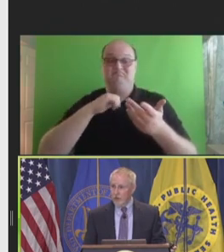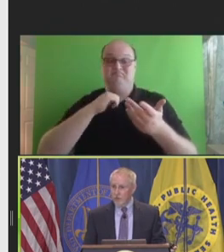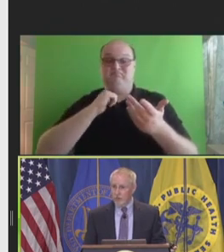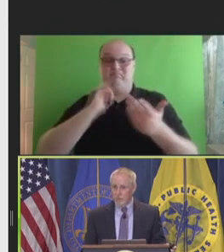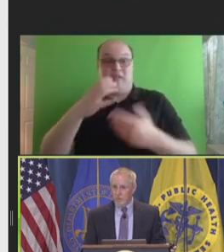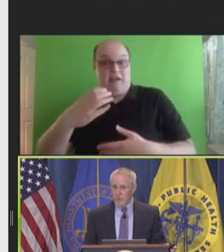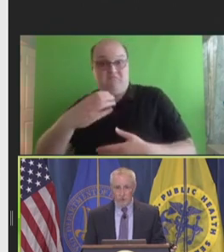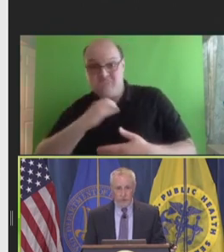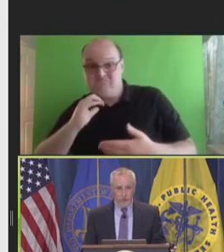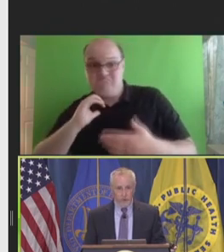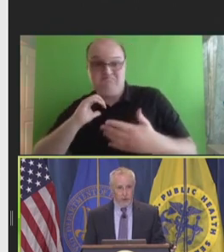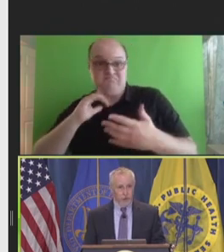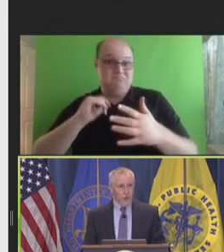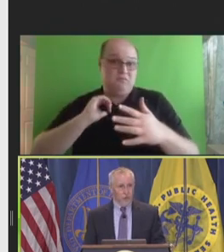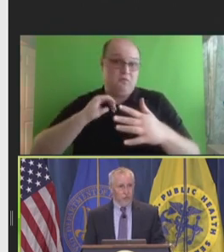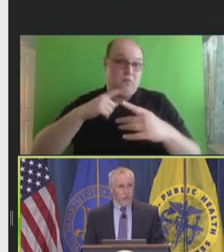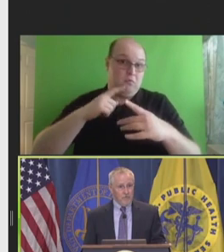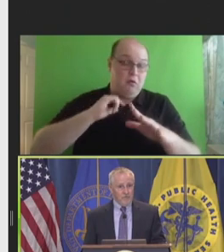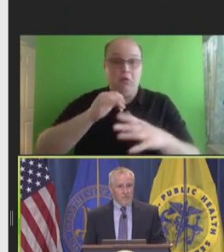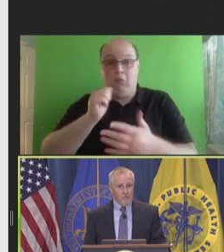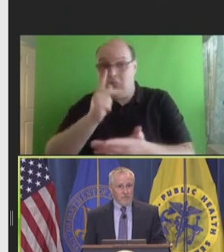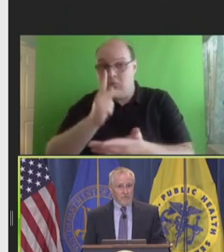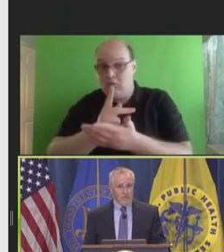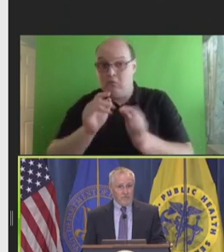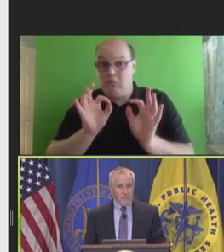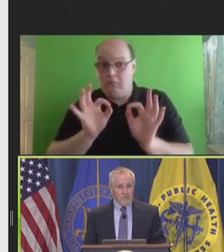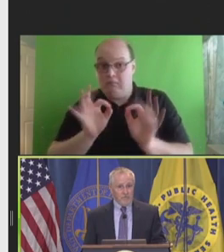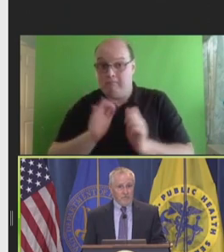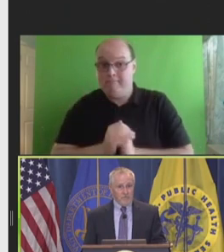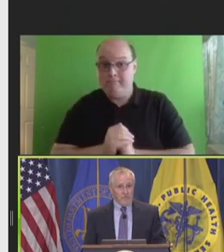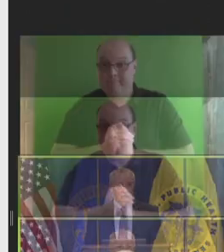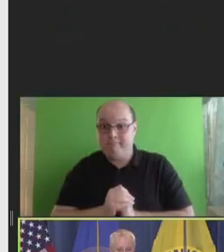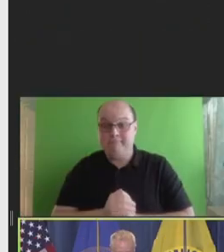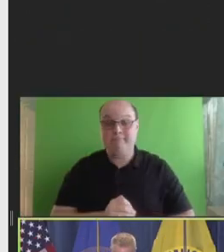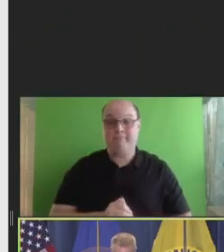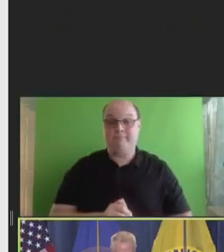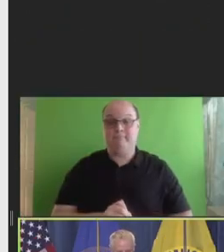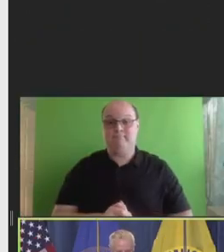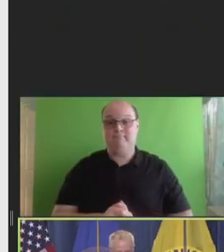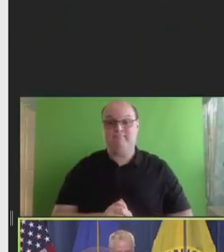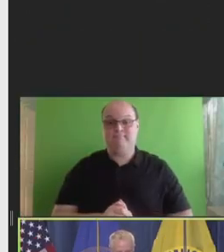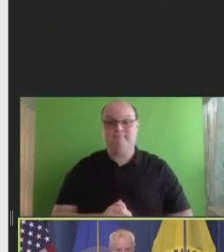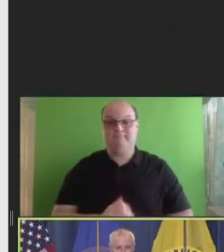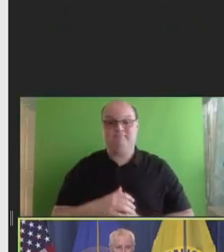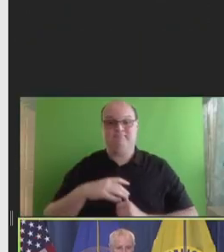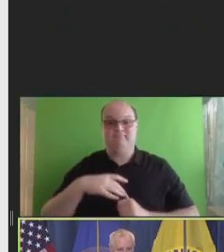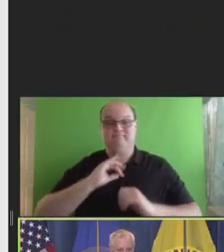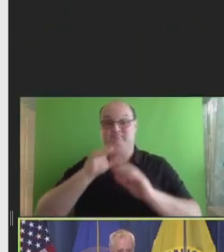from those that are on the line or in the room. All right. Our February meeting minutes